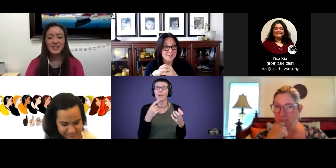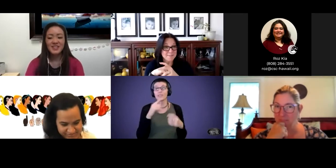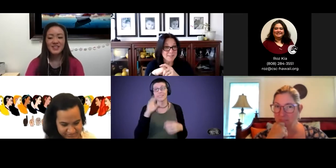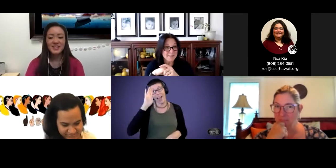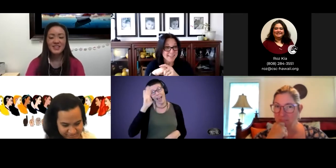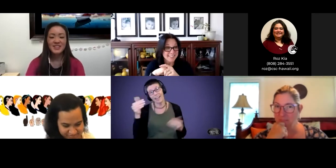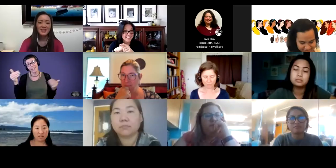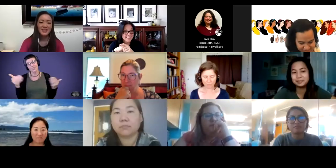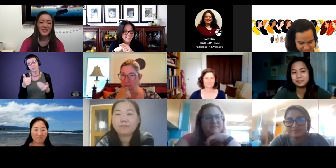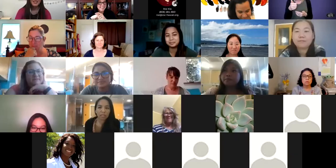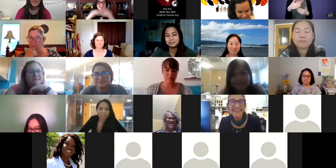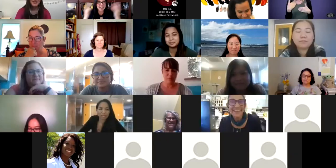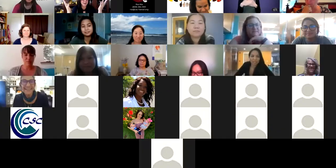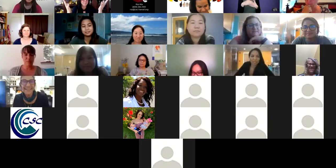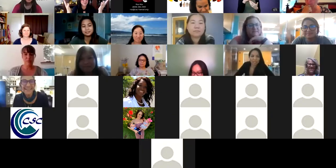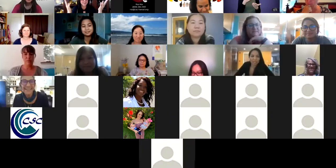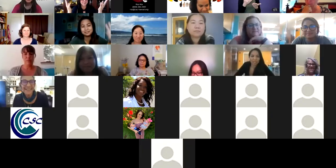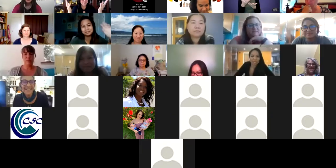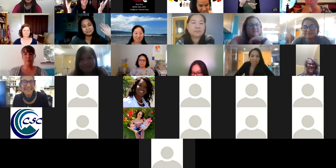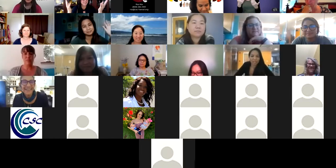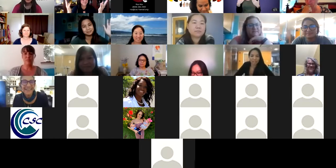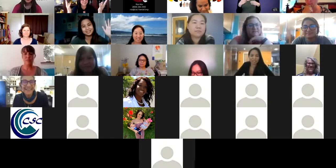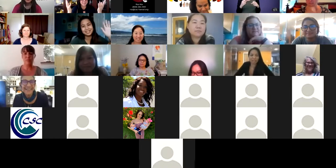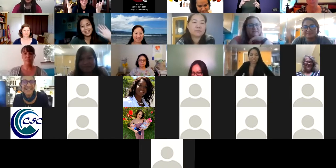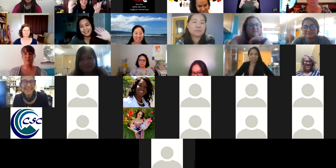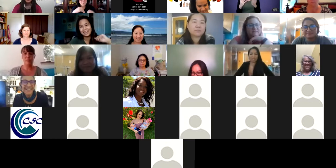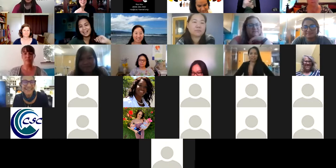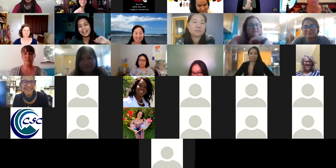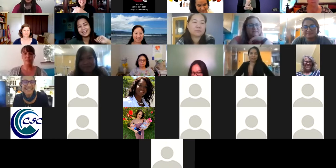themselves next? You got an opportunity to have some face to face to your community.